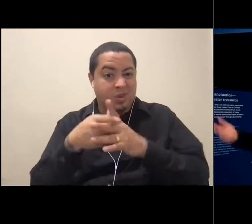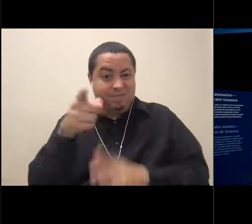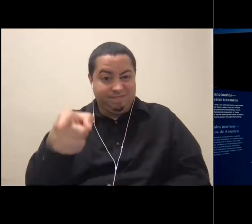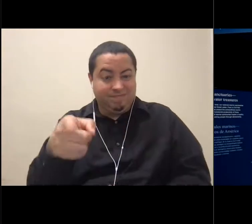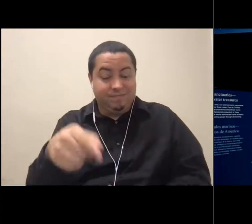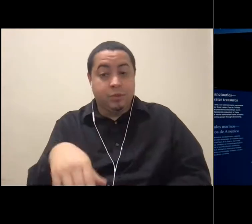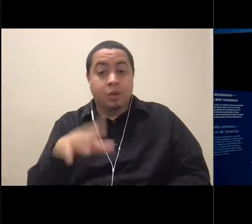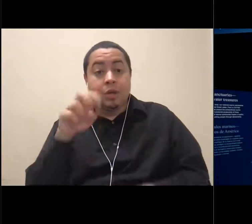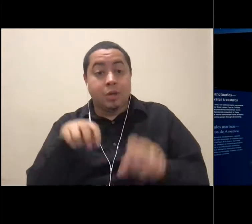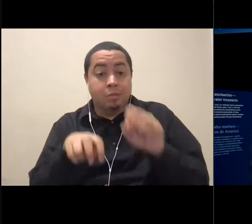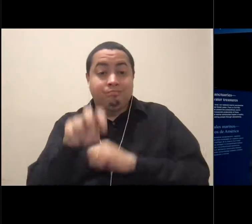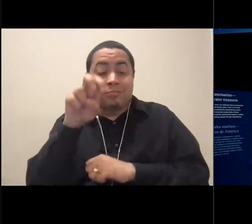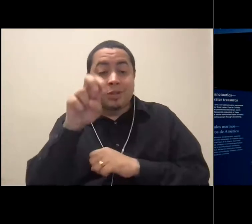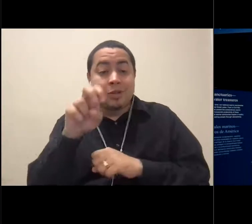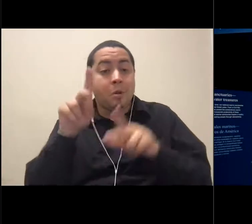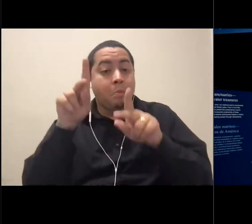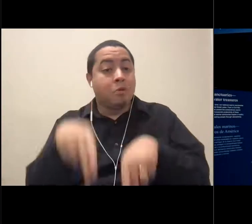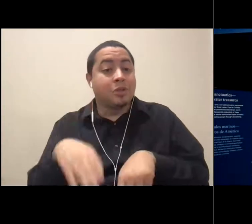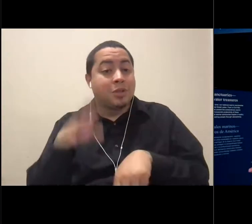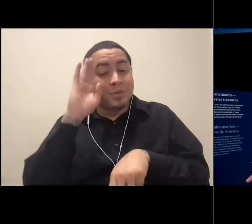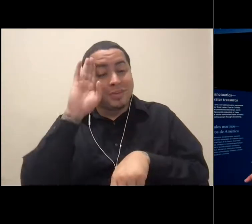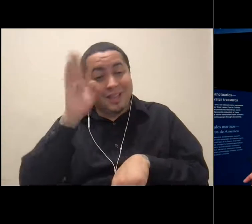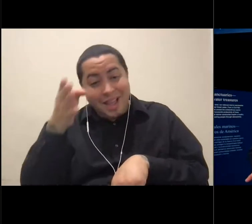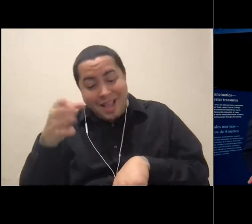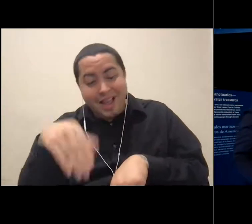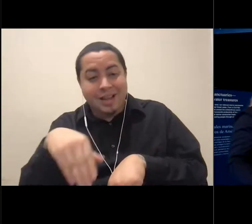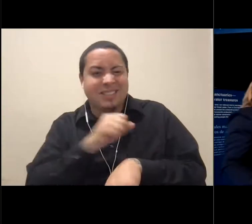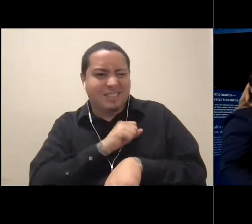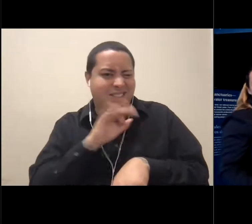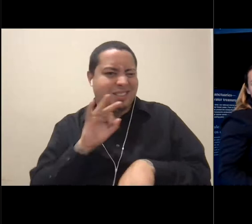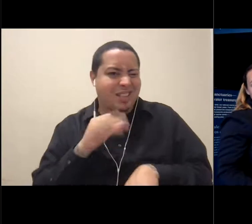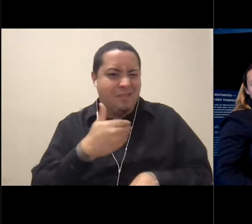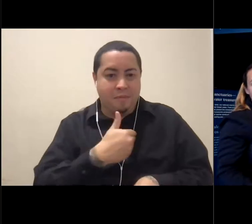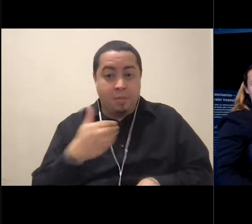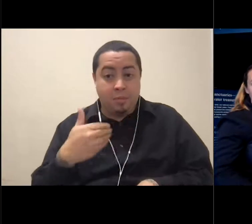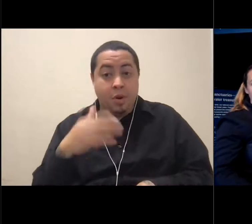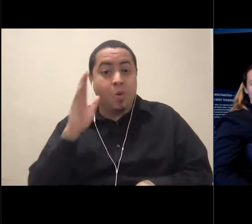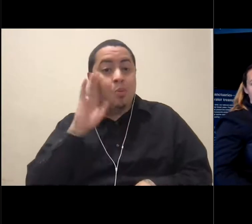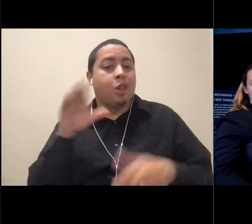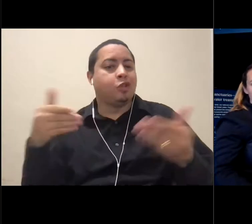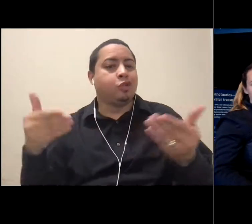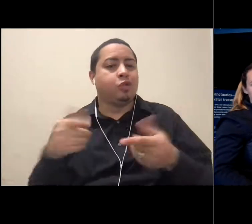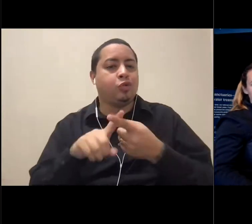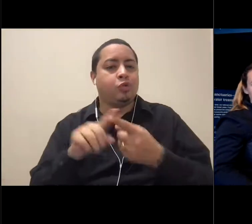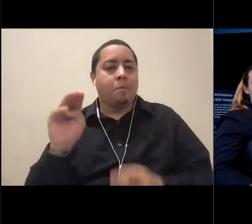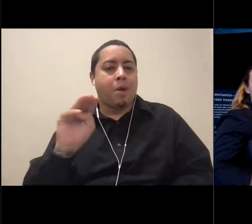be greeted by a docent or a staff member who would introduce you to Monterey Bay National Marine Sanctuary.